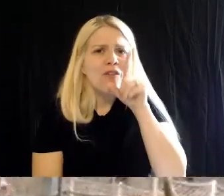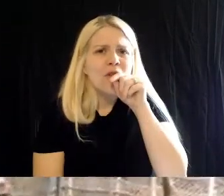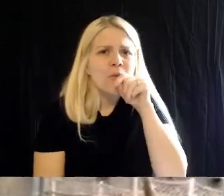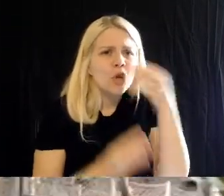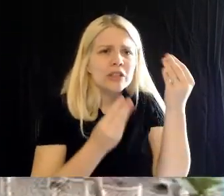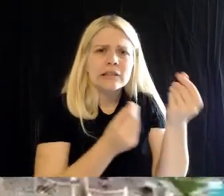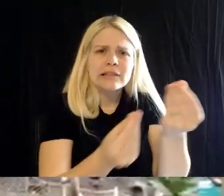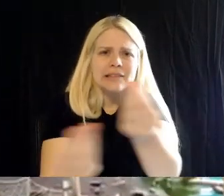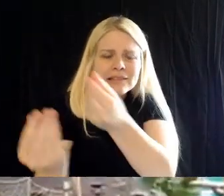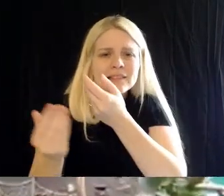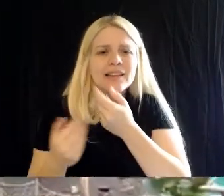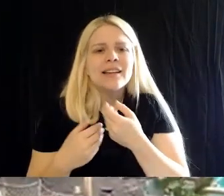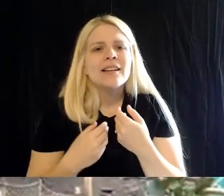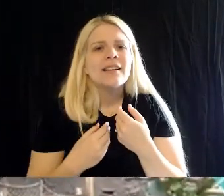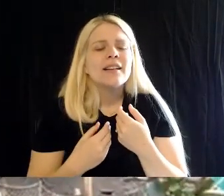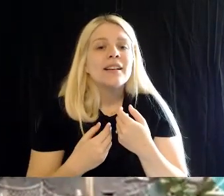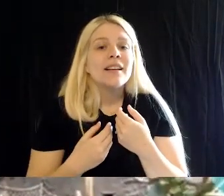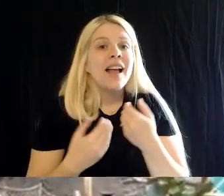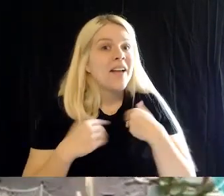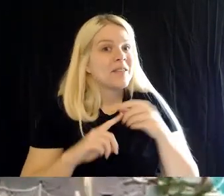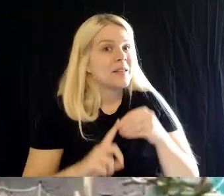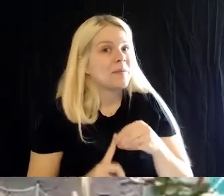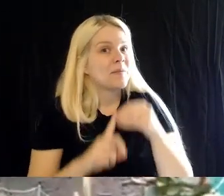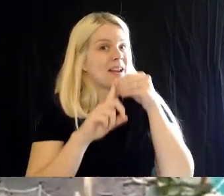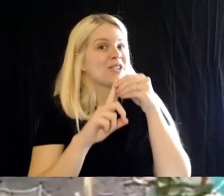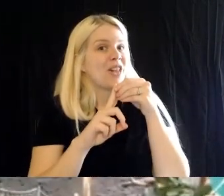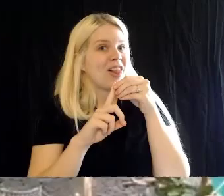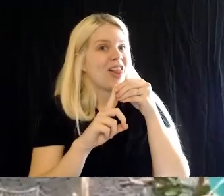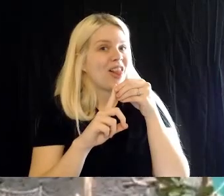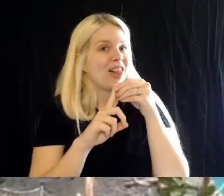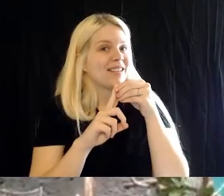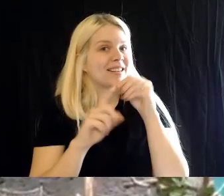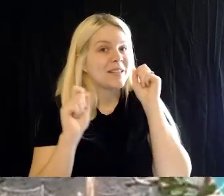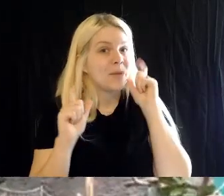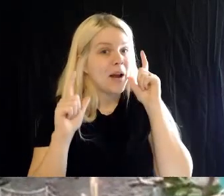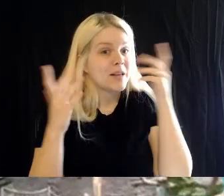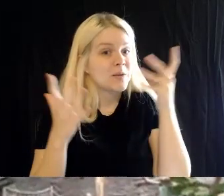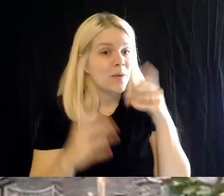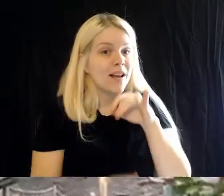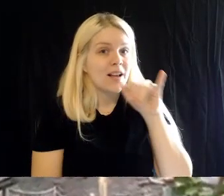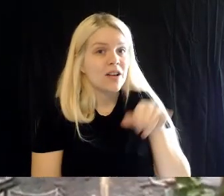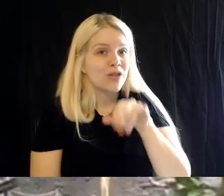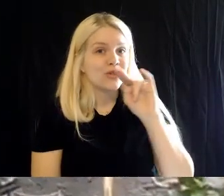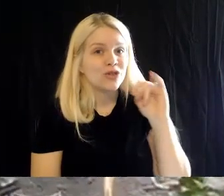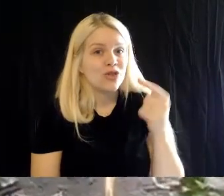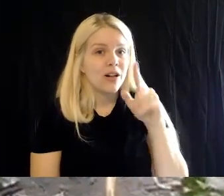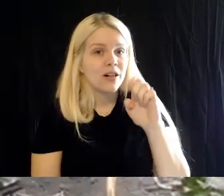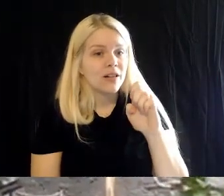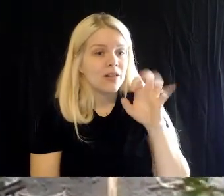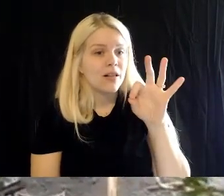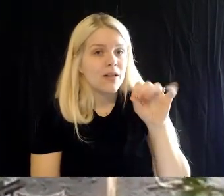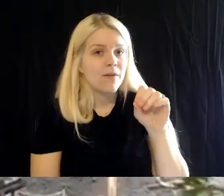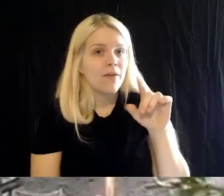especially- special treat. Our jungle fowl just had chicks. So, they hatched about 12